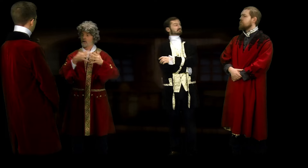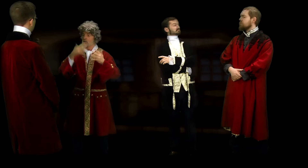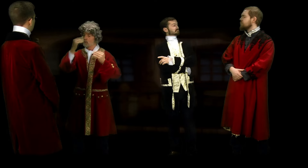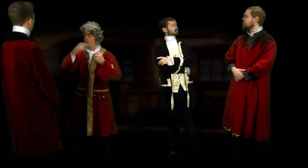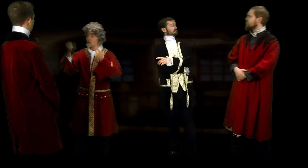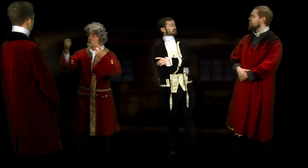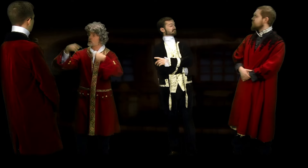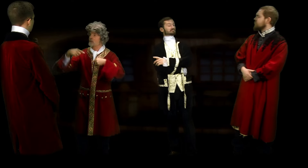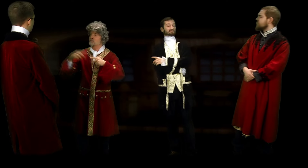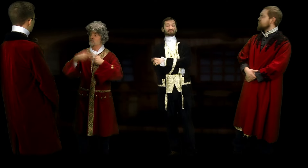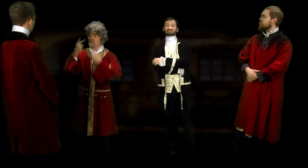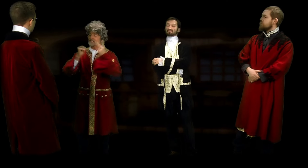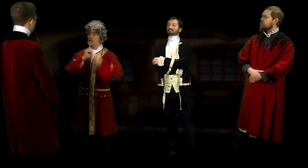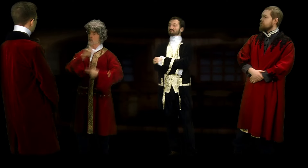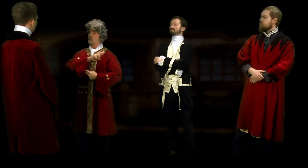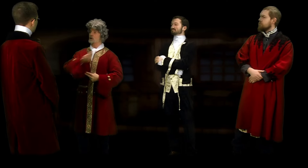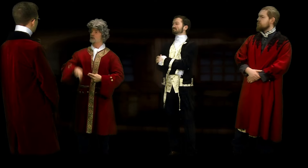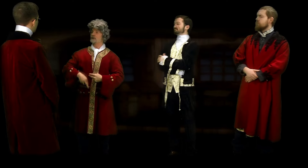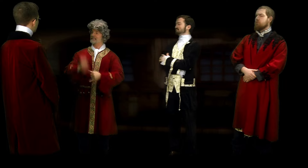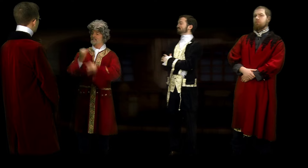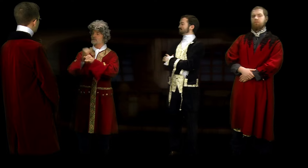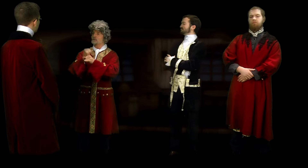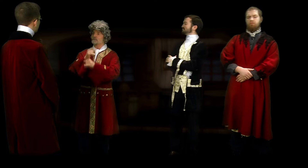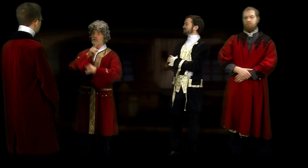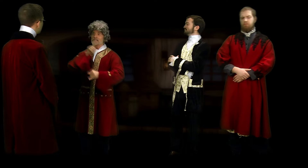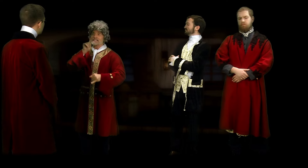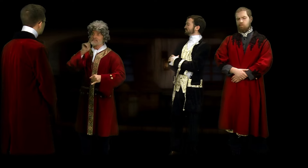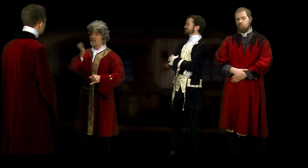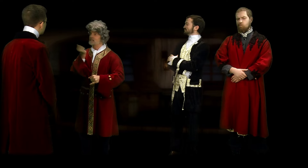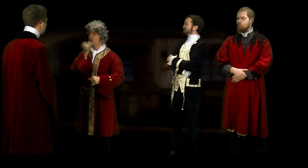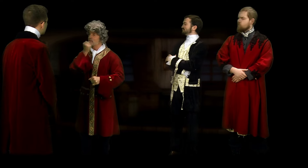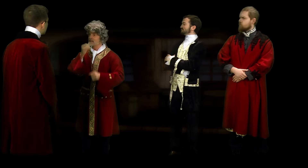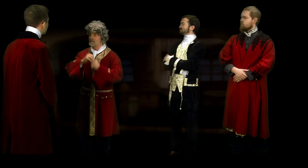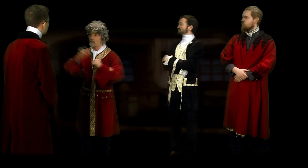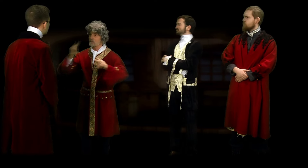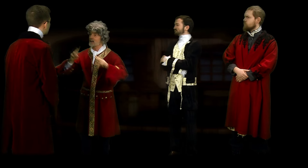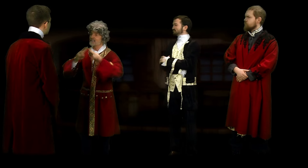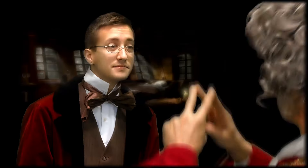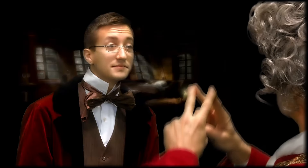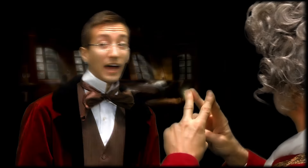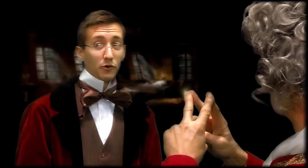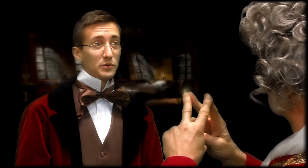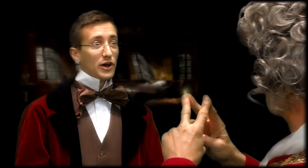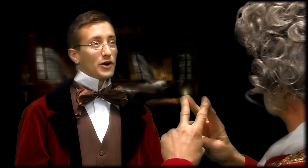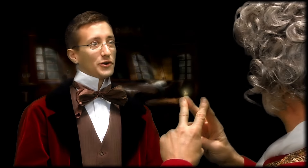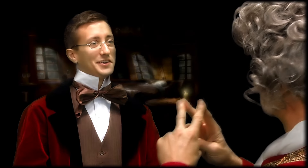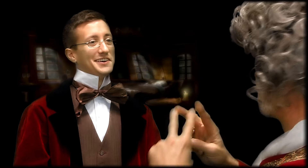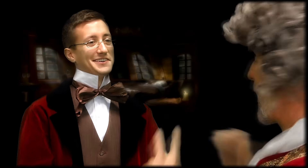Why don't you come to visit our Royal Institute for the Deaf and Dumb in Paris? I would be honored!